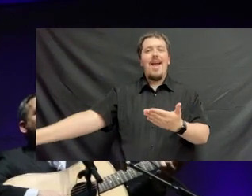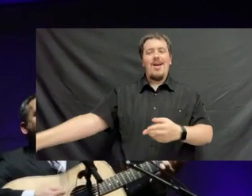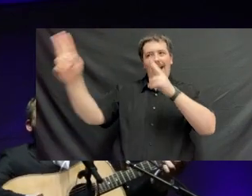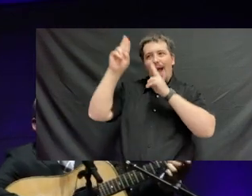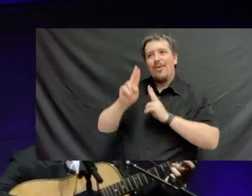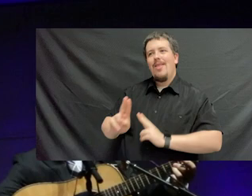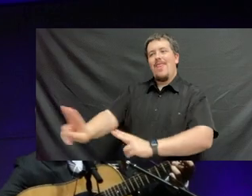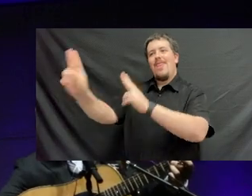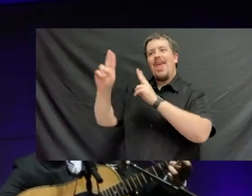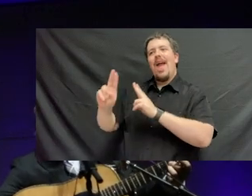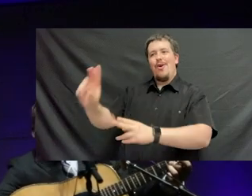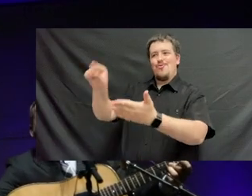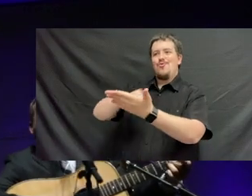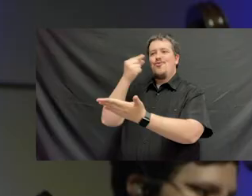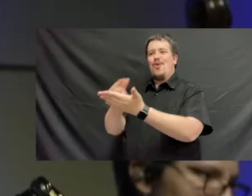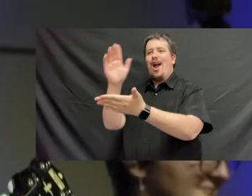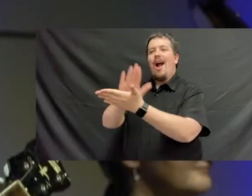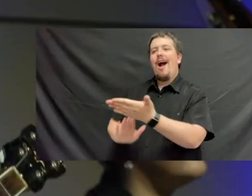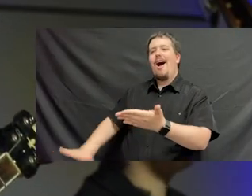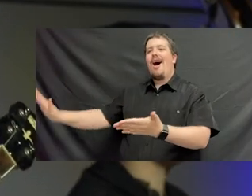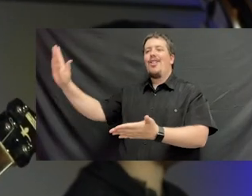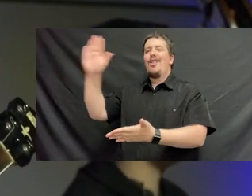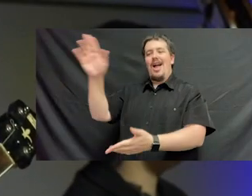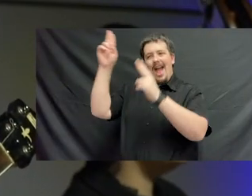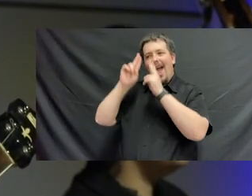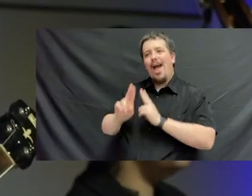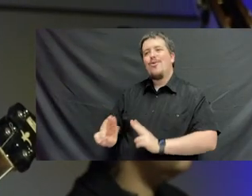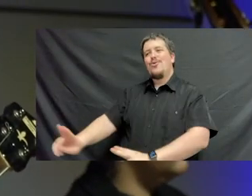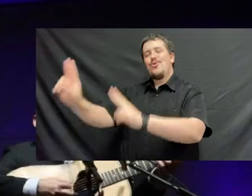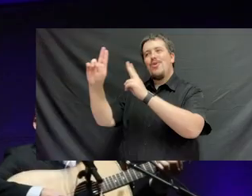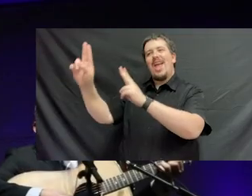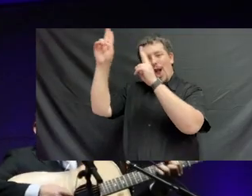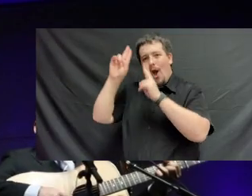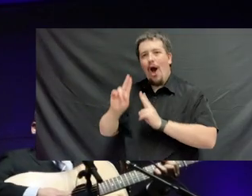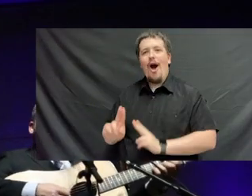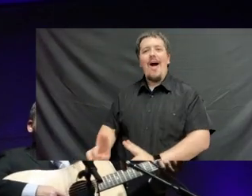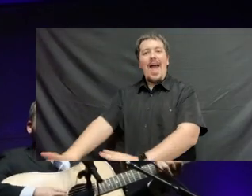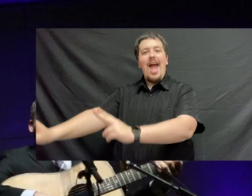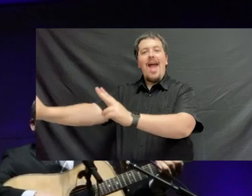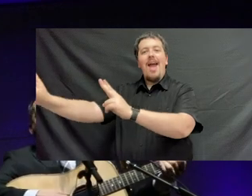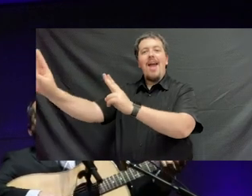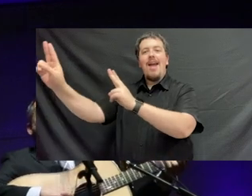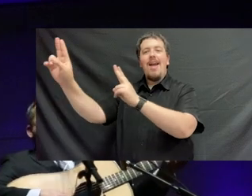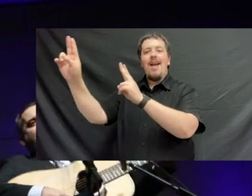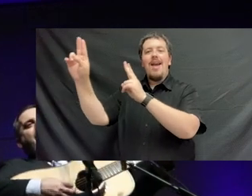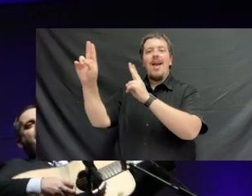Hail to thee our Alma Mater Hail to thee, all hail